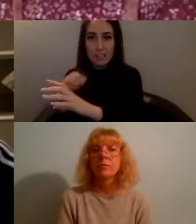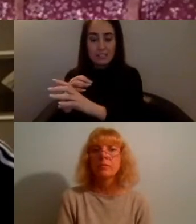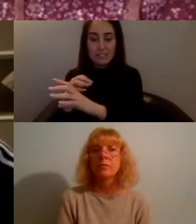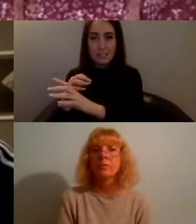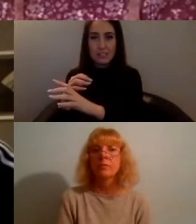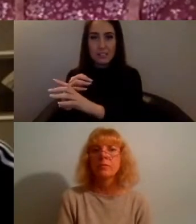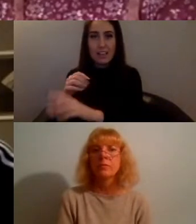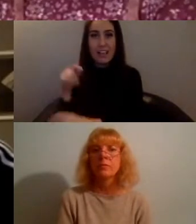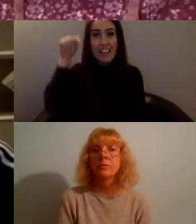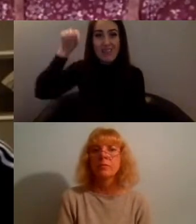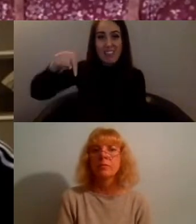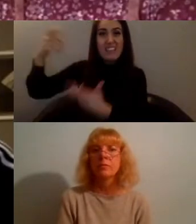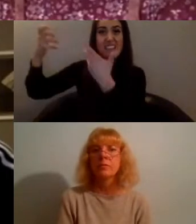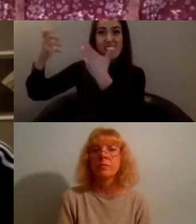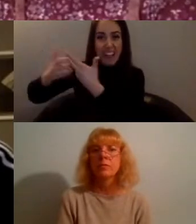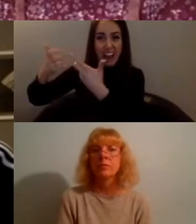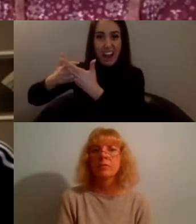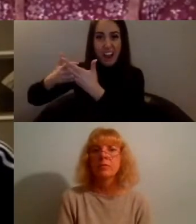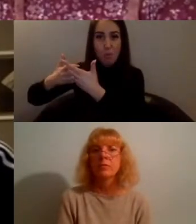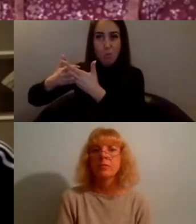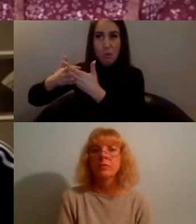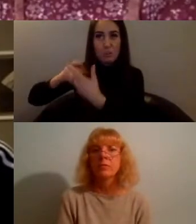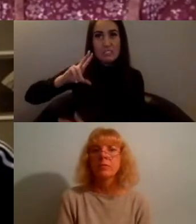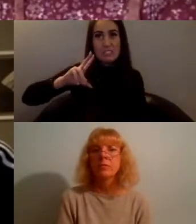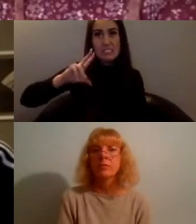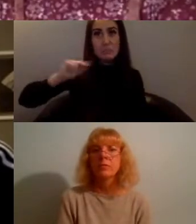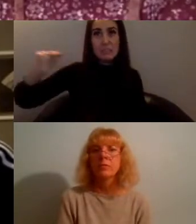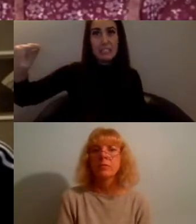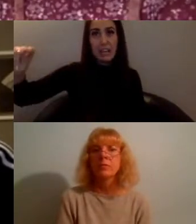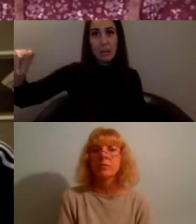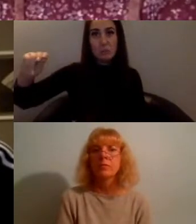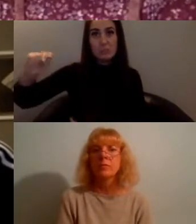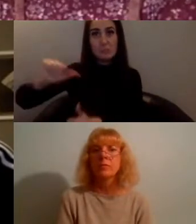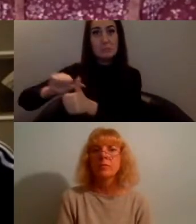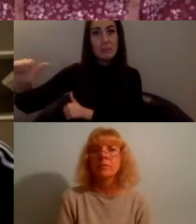i'll help you set that website up that's done the next thing the next thing and then we just need